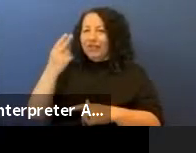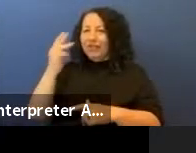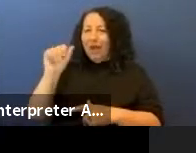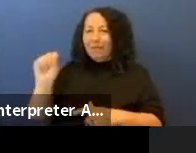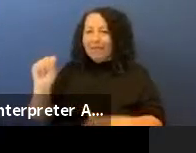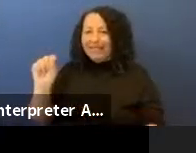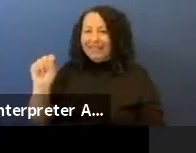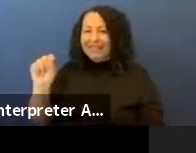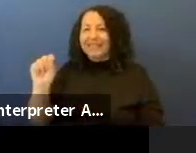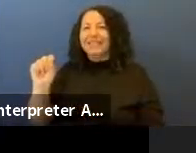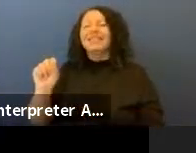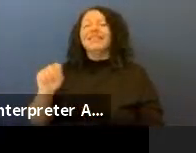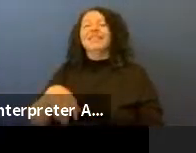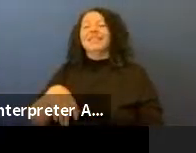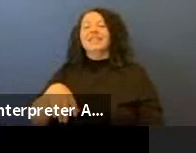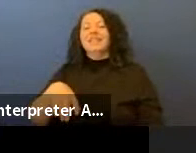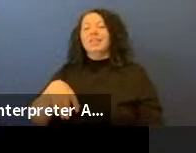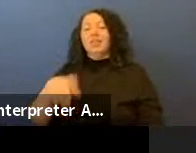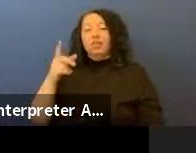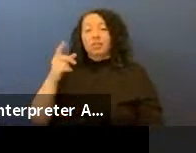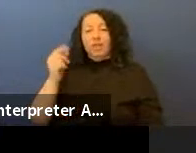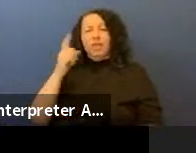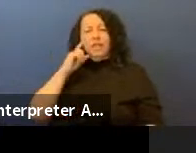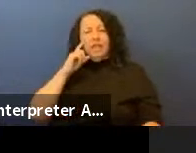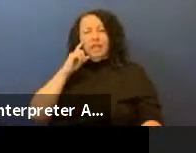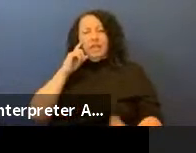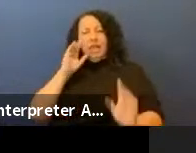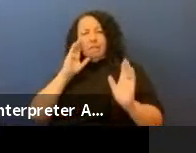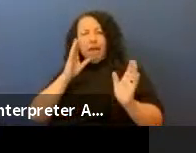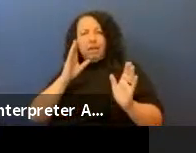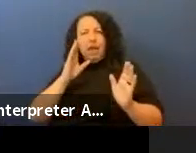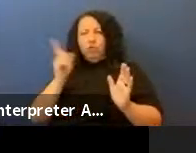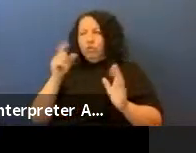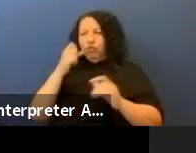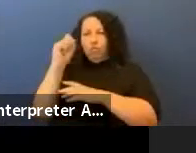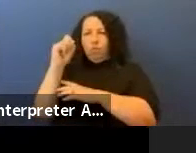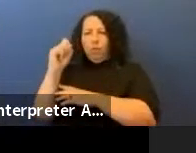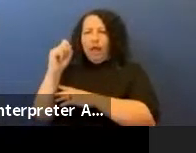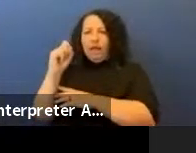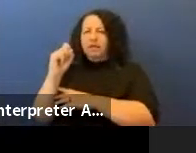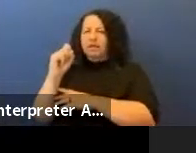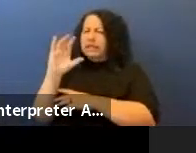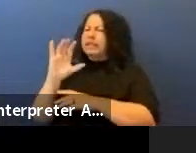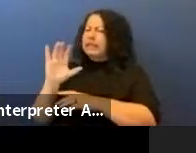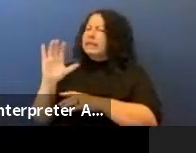took heed of the protest. It took him a long time, but that's okay